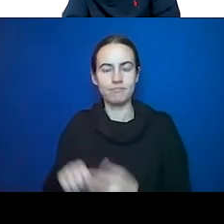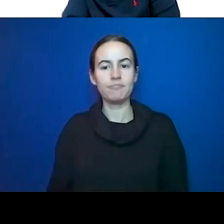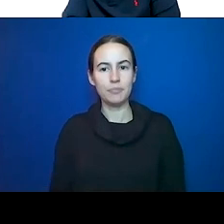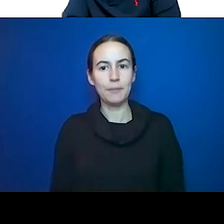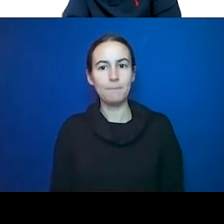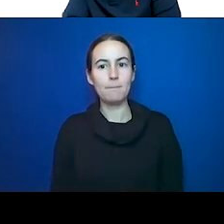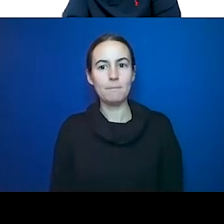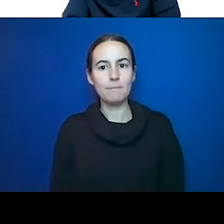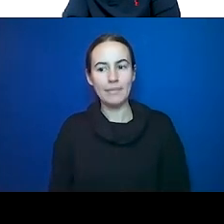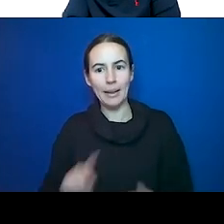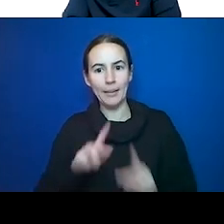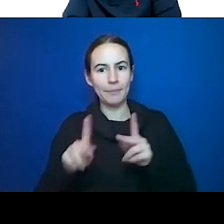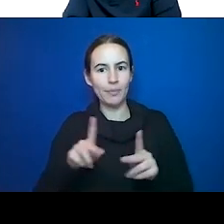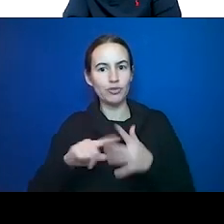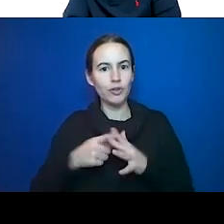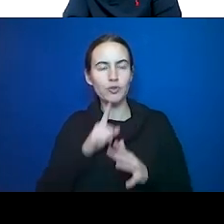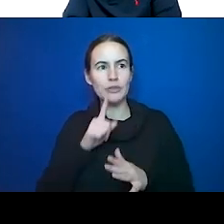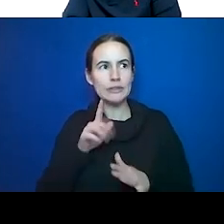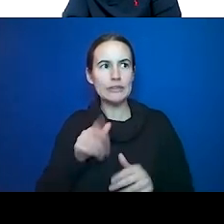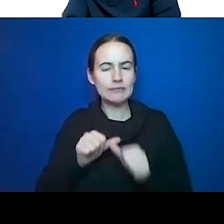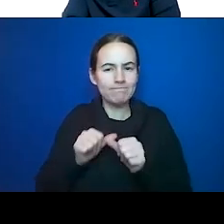years, we think lifestyle programs could make a big